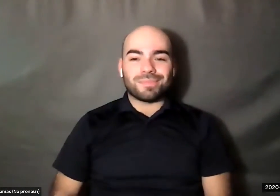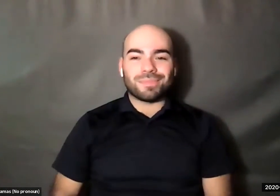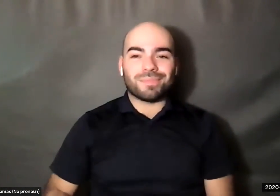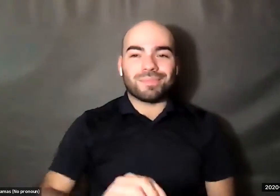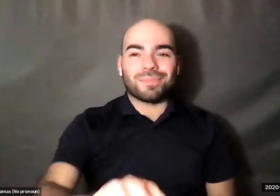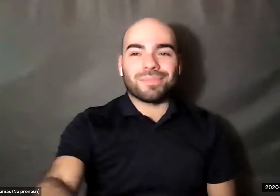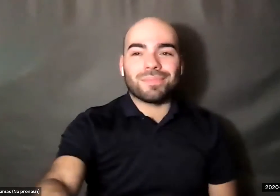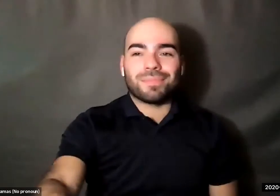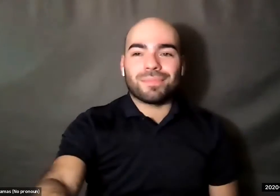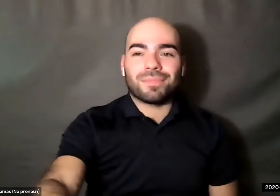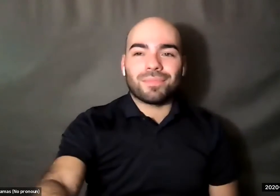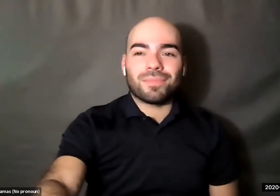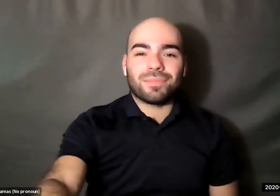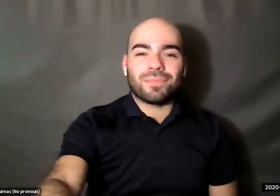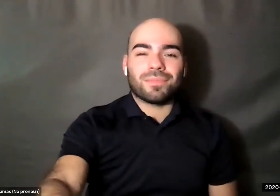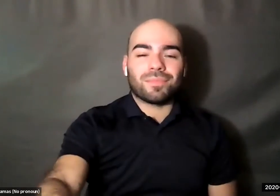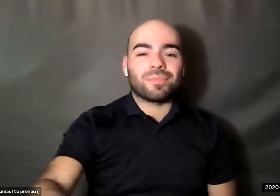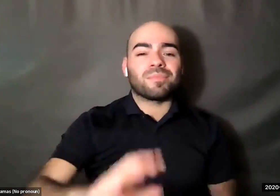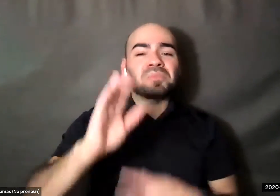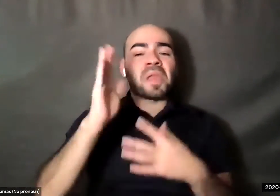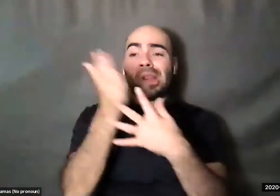Cynthia Guardado she/her: Our intermission will be over in about 30 seconds.